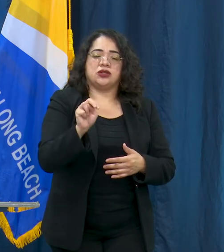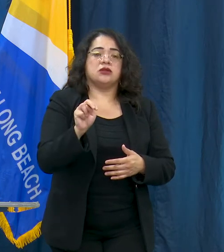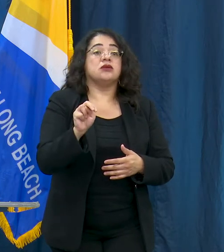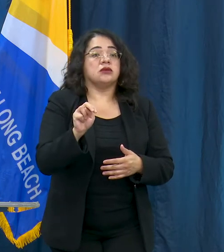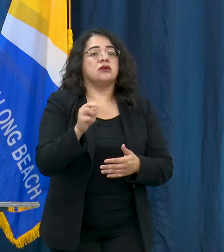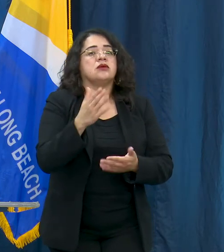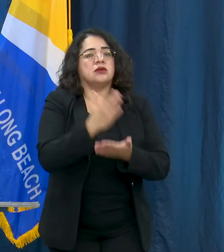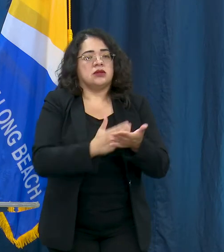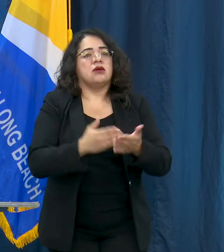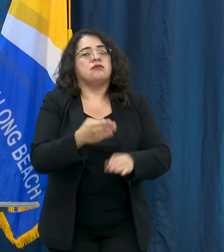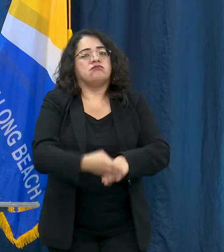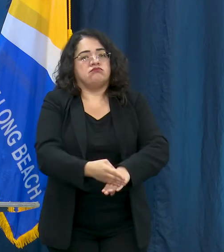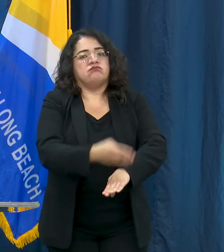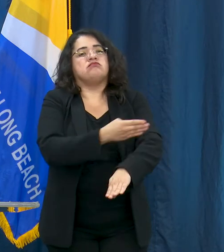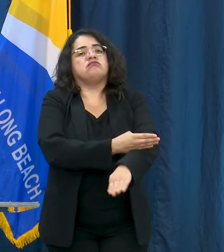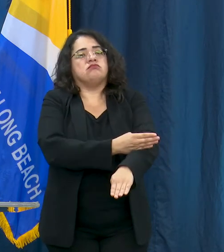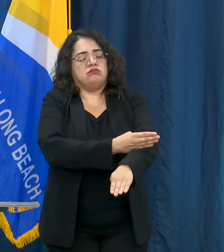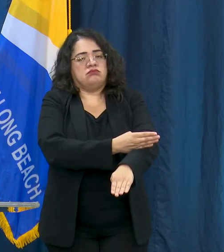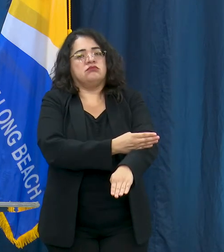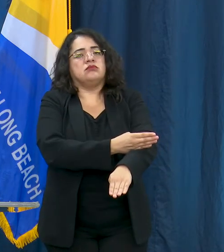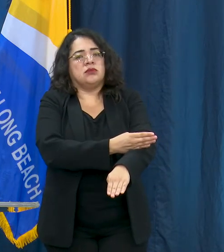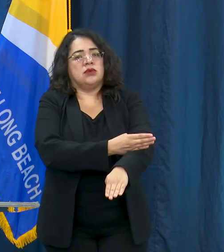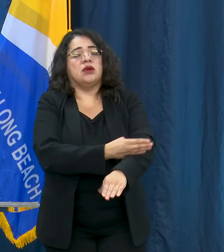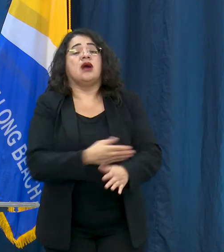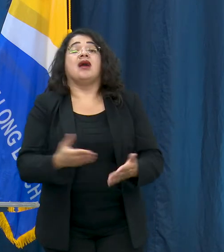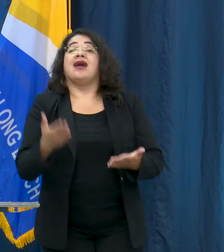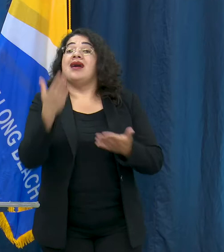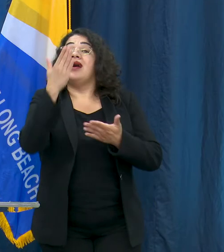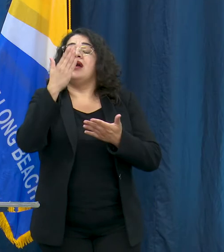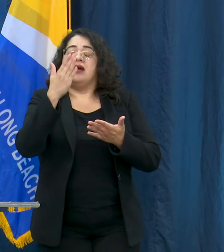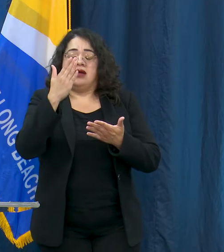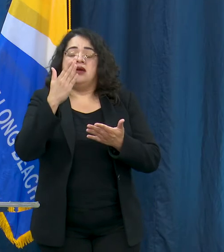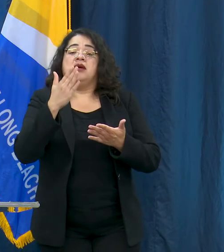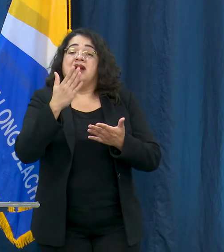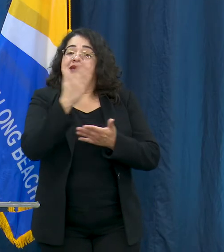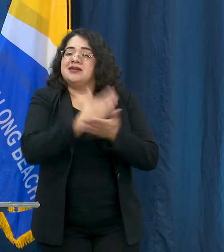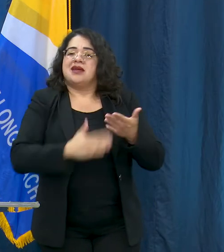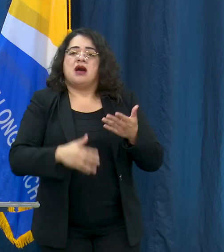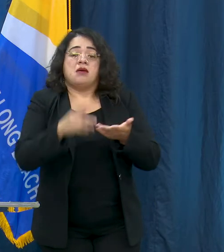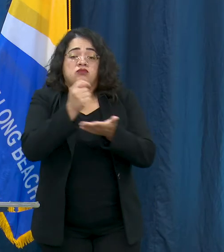Some will need to be treated in the Pediatric Intensive Care Unit.